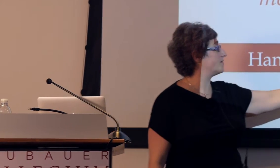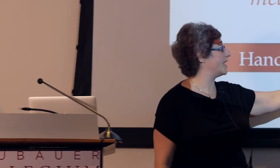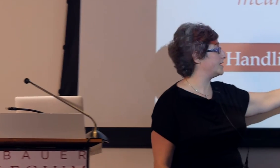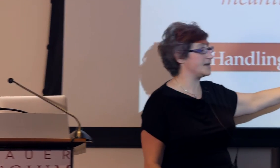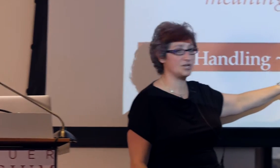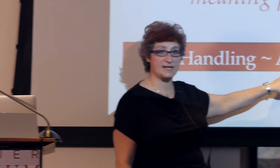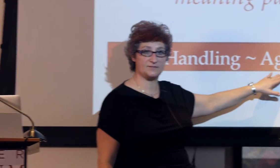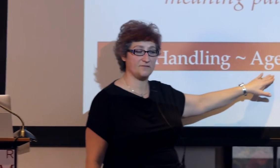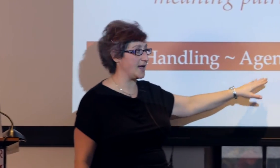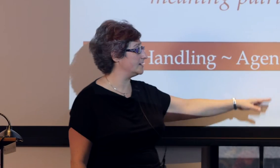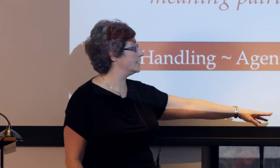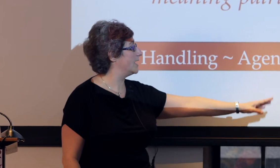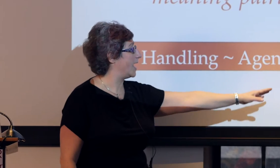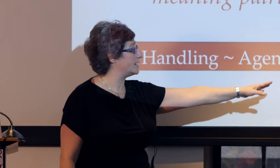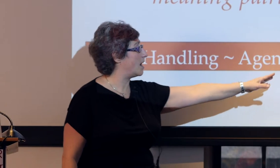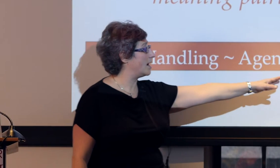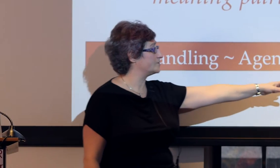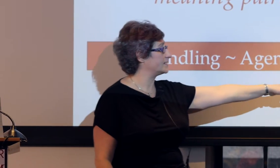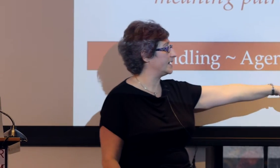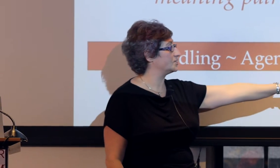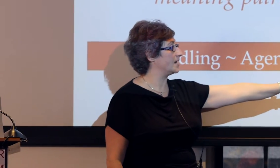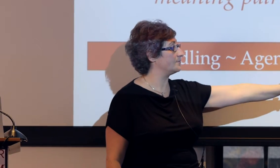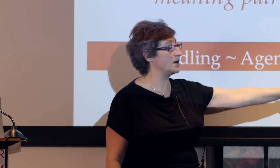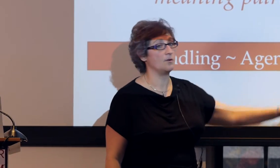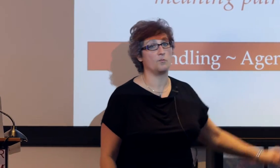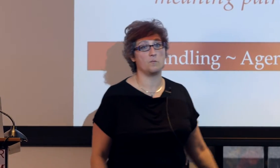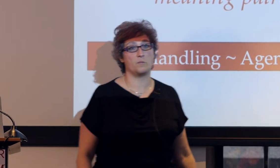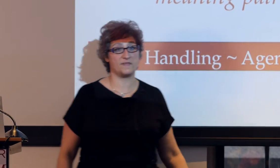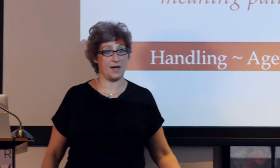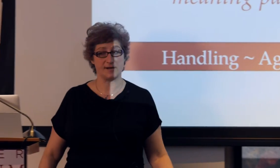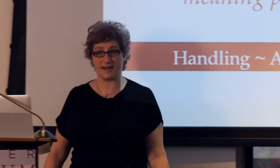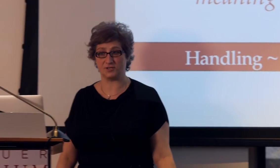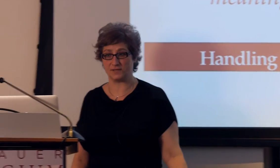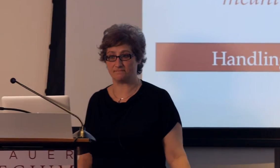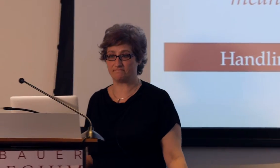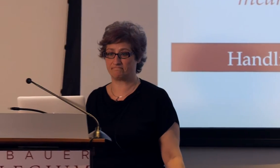with an agentive event and an object handshape without an agent.